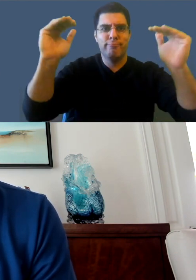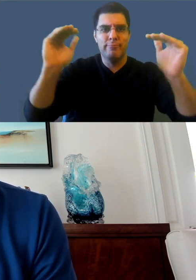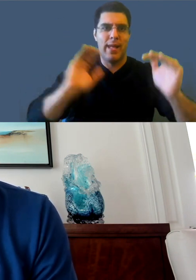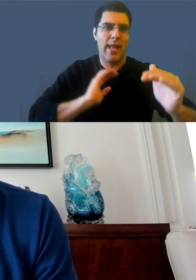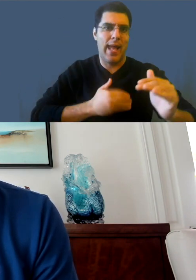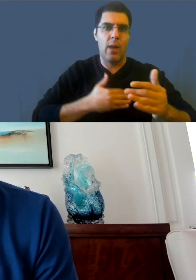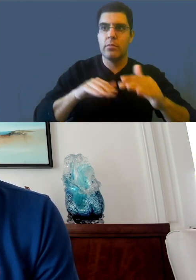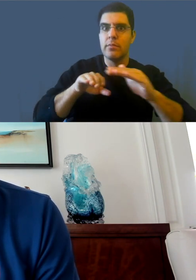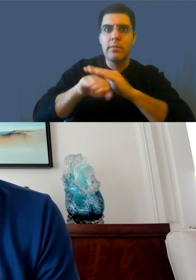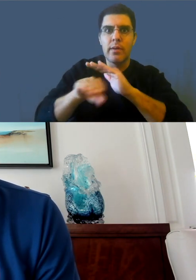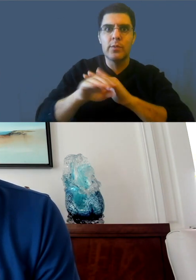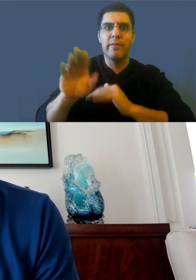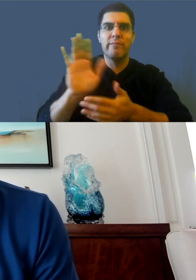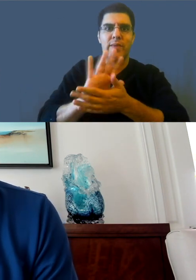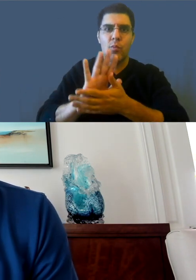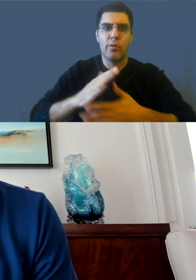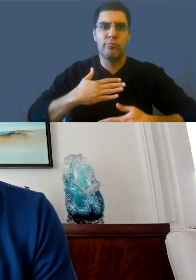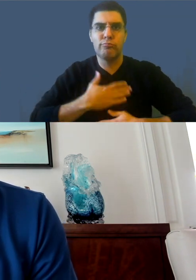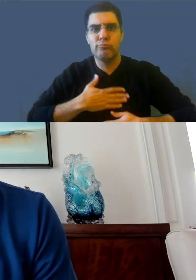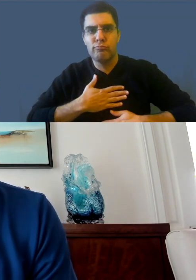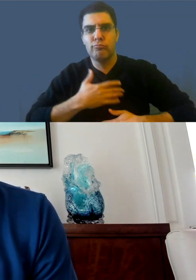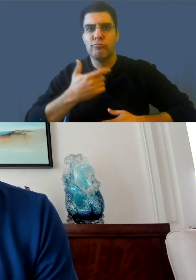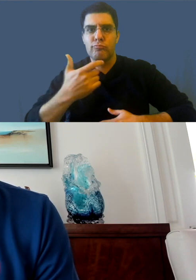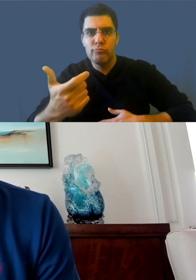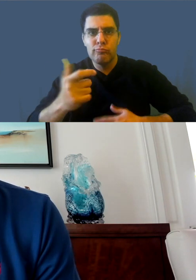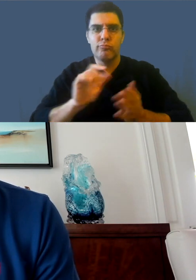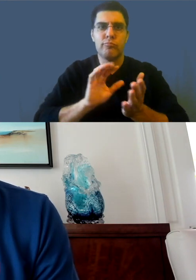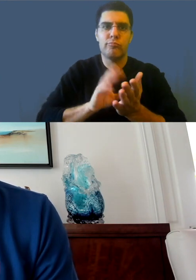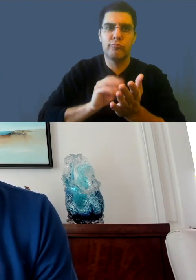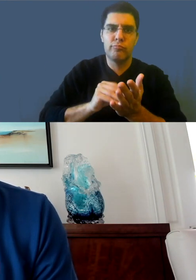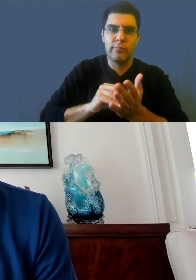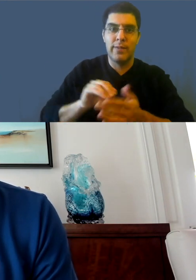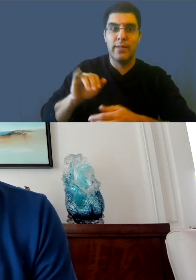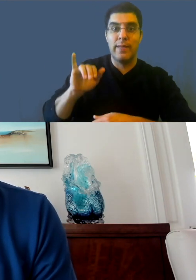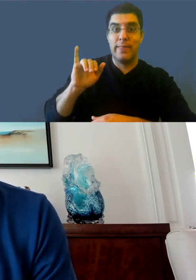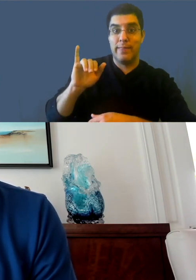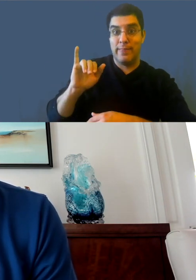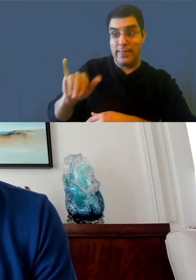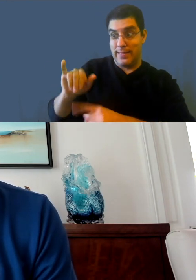of the value of committee captions, maybe not everything, but certainly we'll get to a lot of the value.